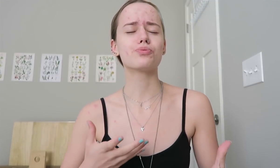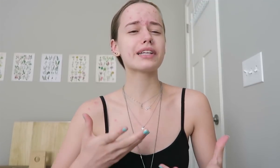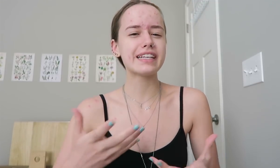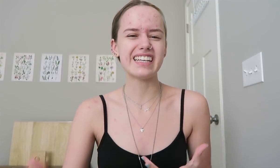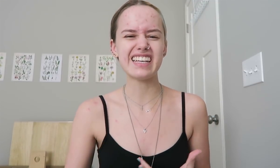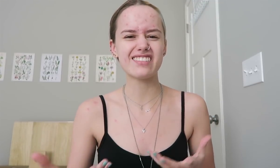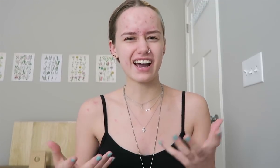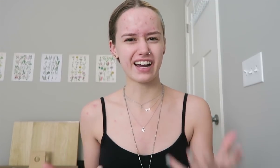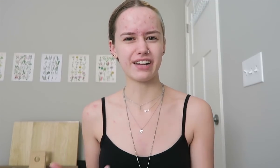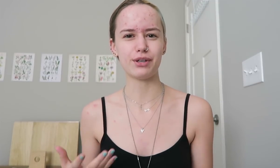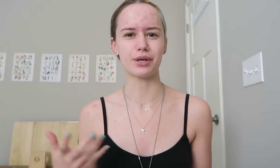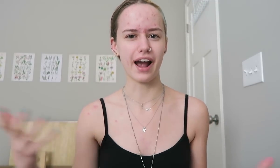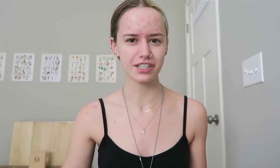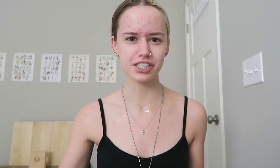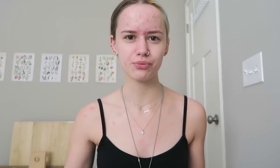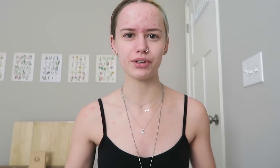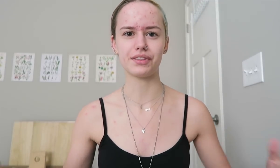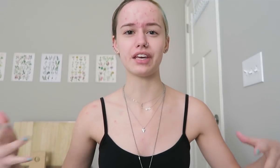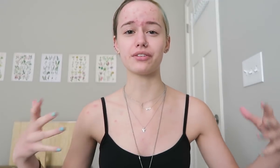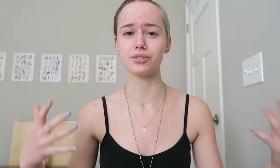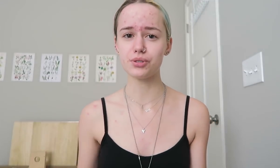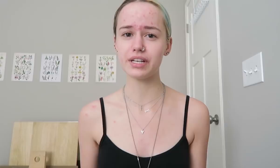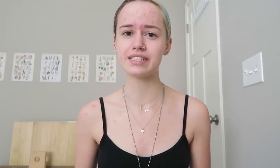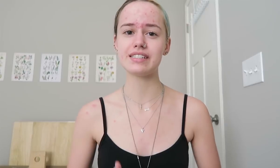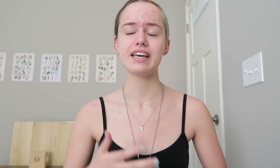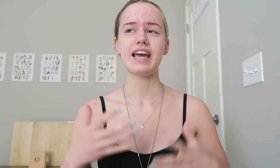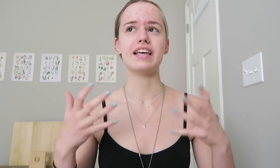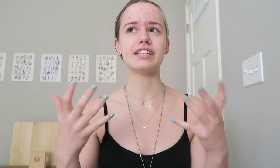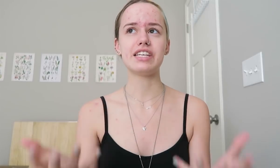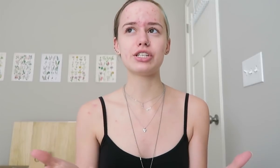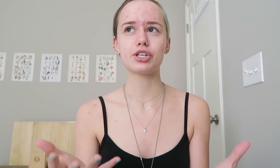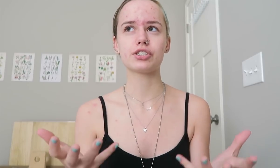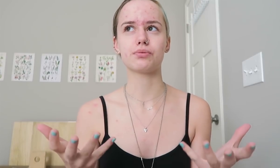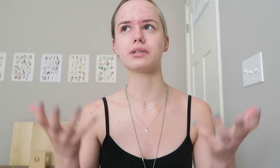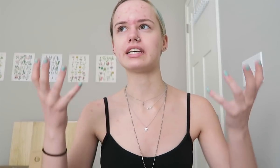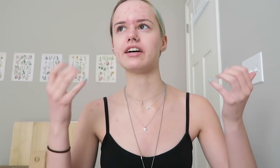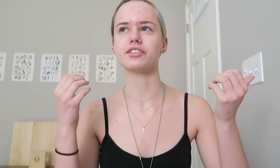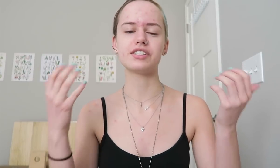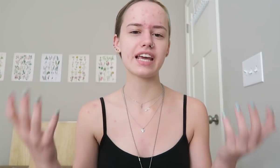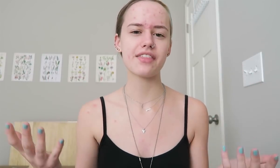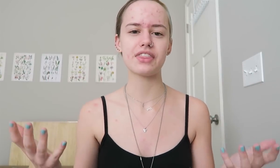Really need that interaction with the other students and the teacher to really understand things,